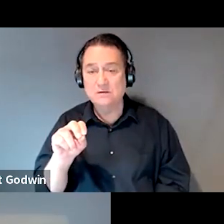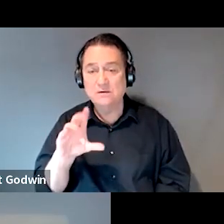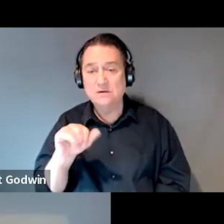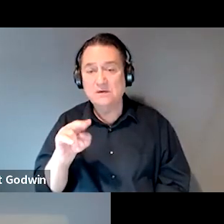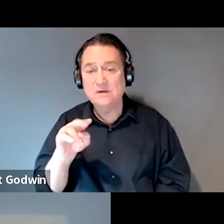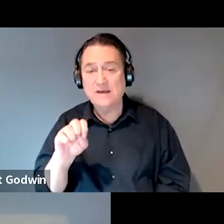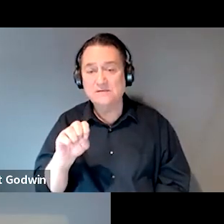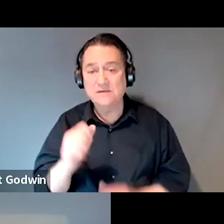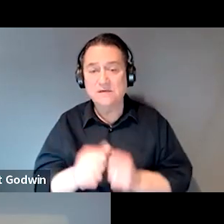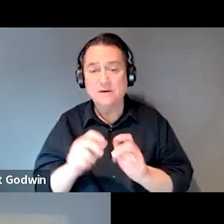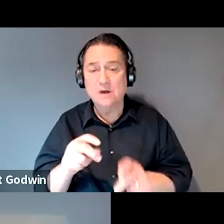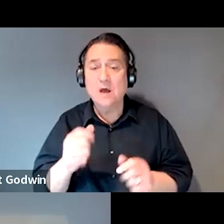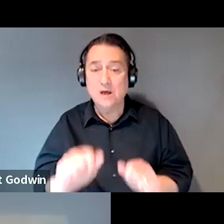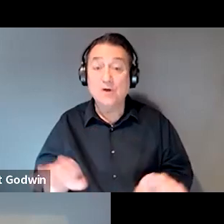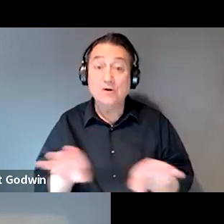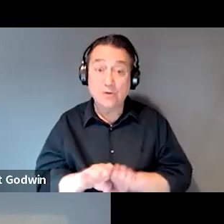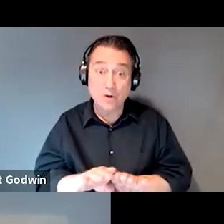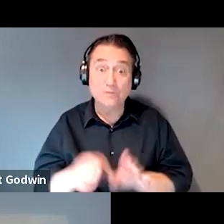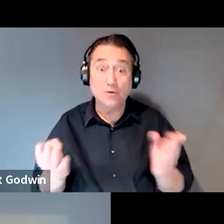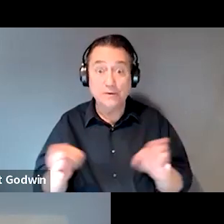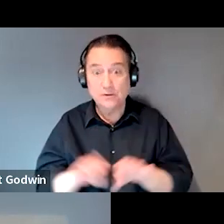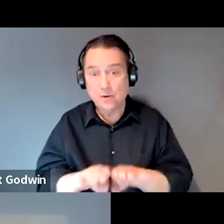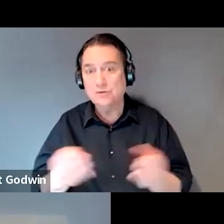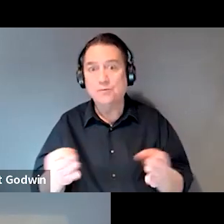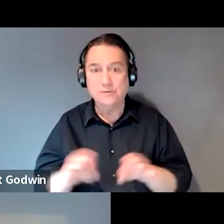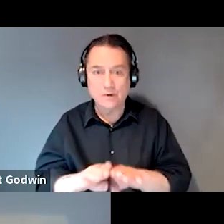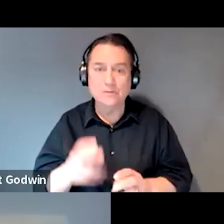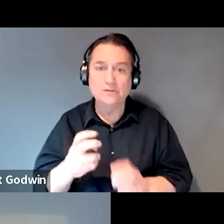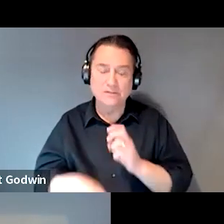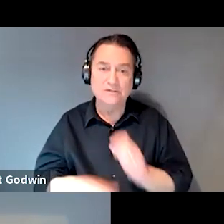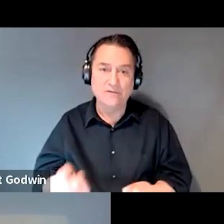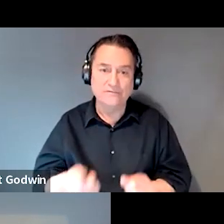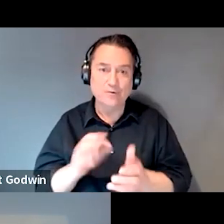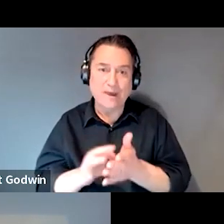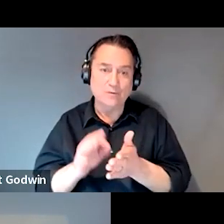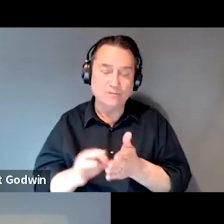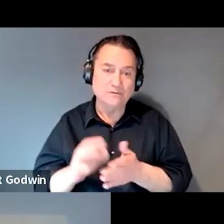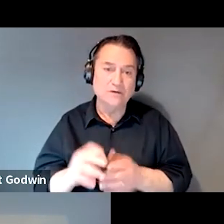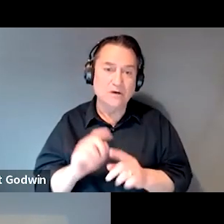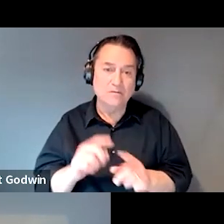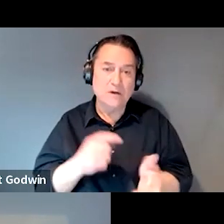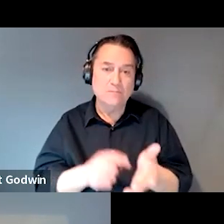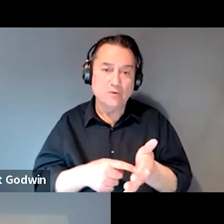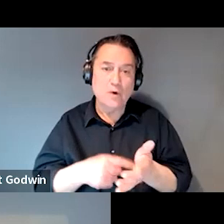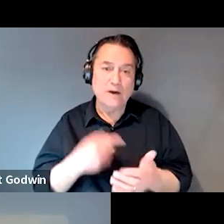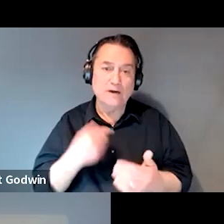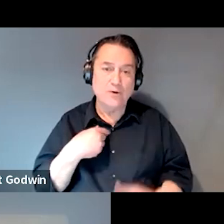I try to close 'em out in the open, close 'em out so it's hard to keep track, but yeah, definitely I'm required to have 28 intakes per year.